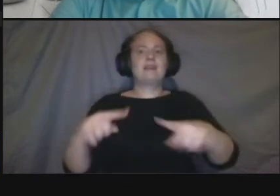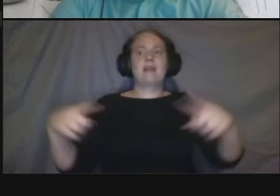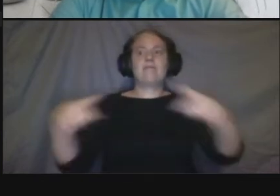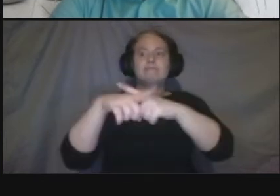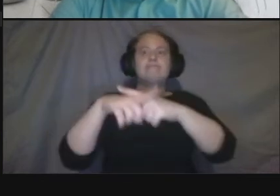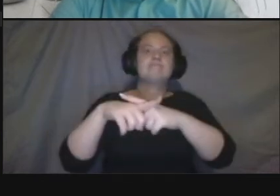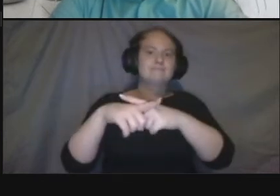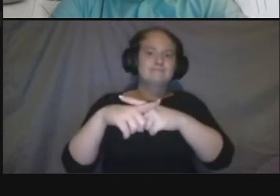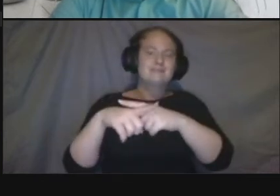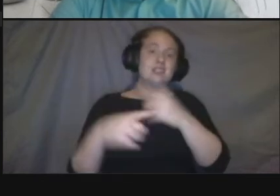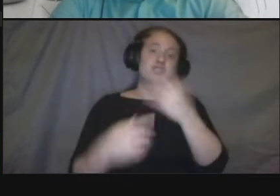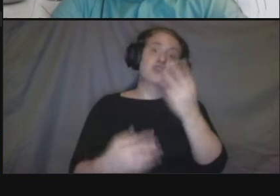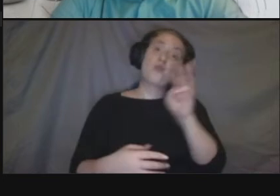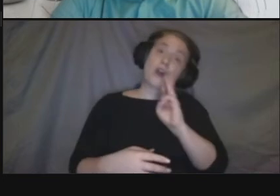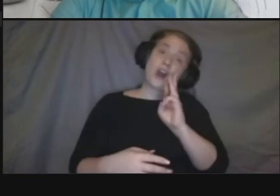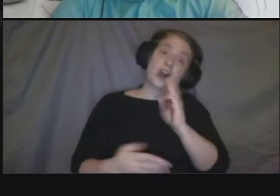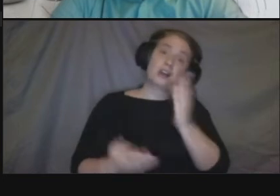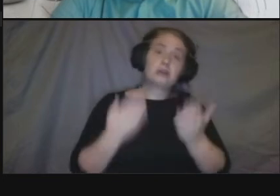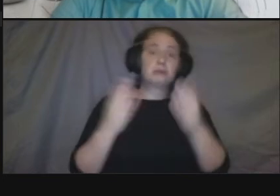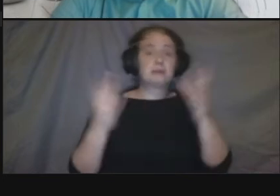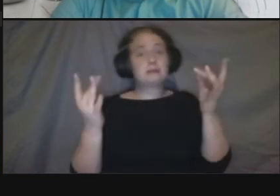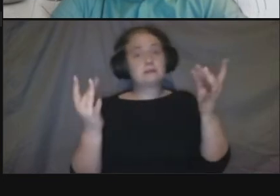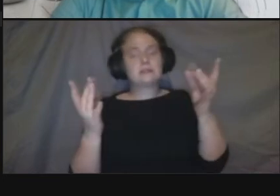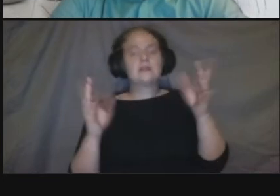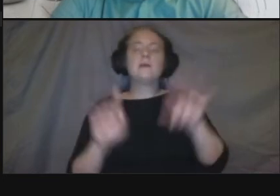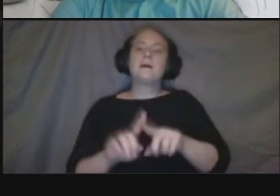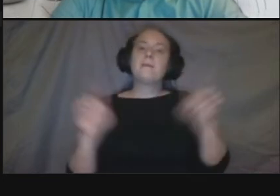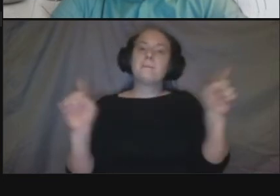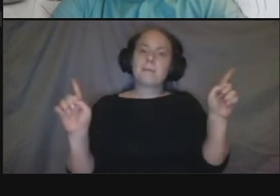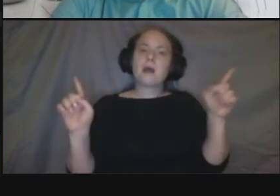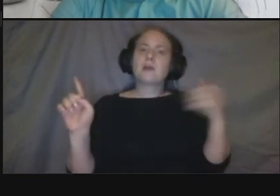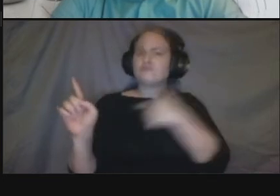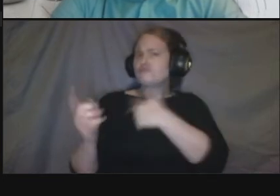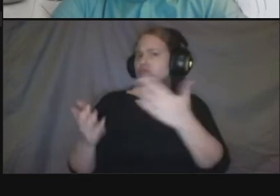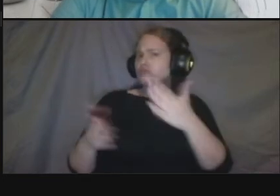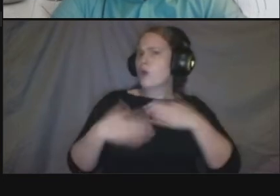to take a look at any any ideas uh from from residents that that they want to share with us